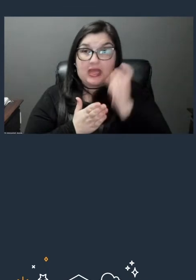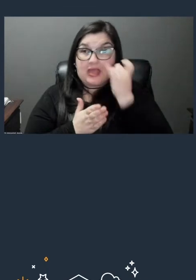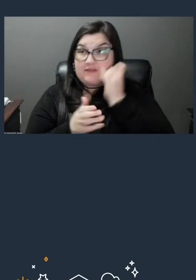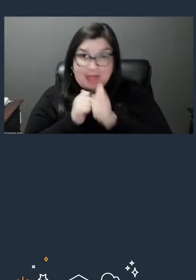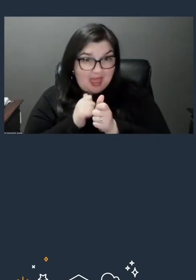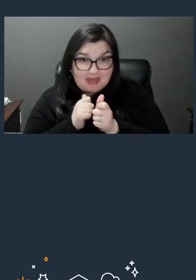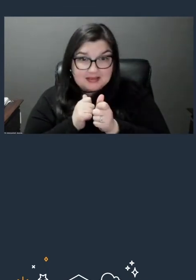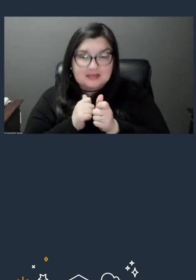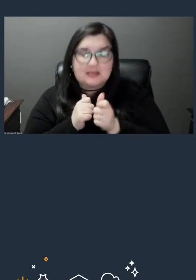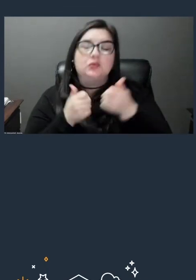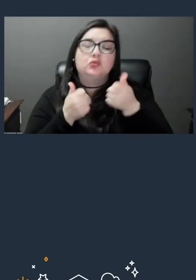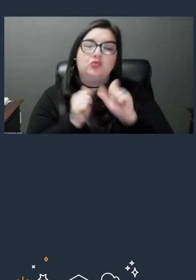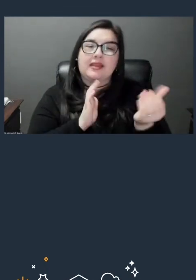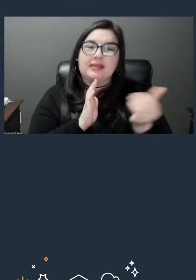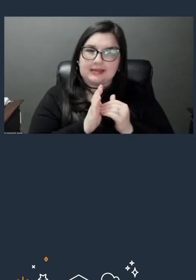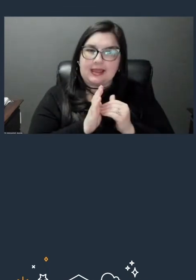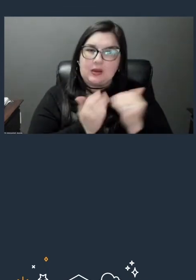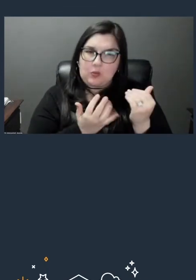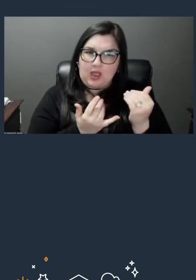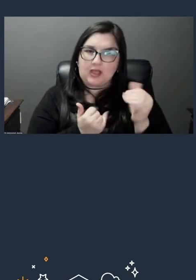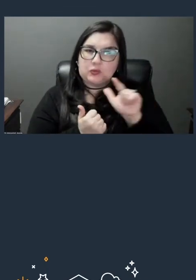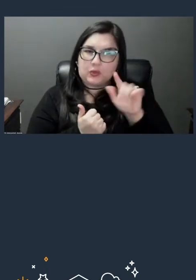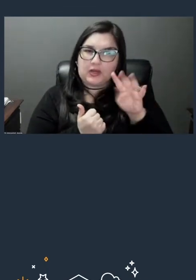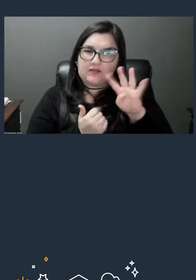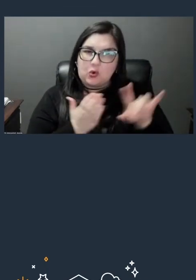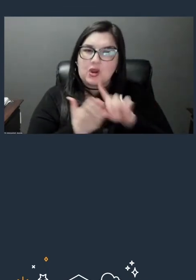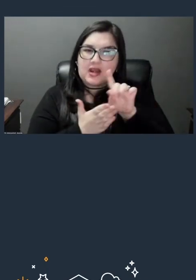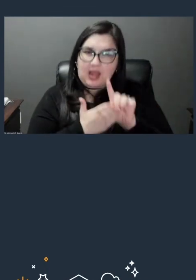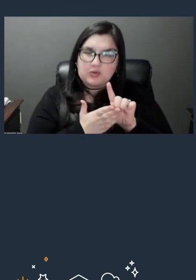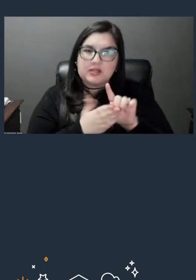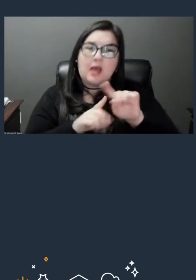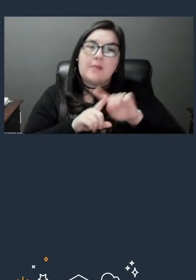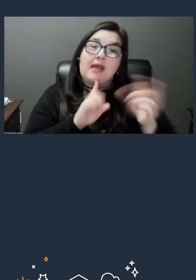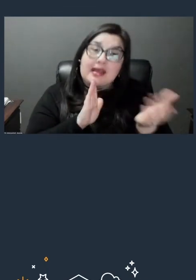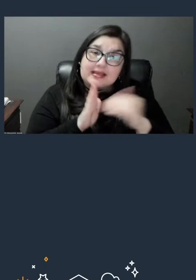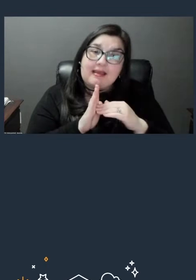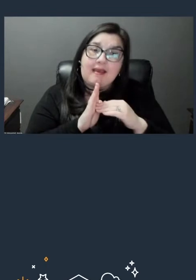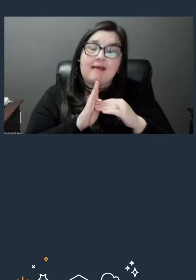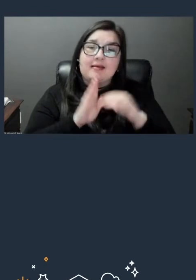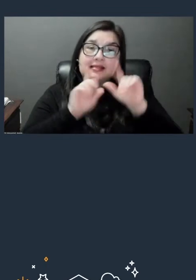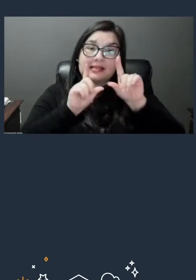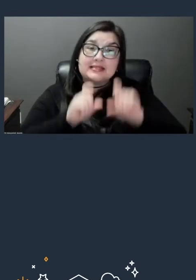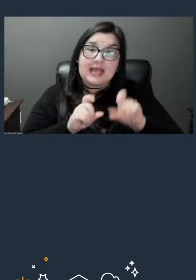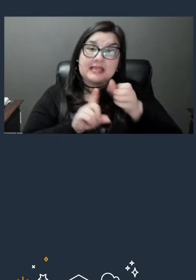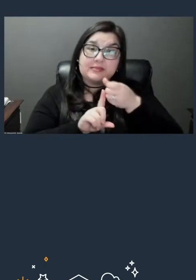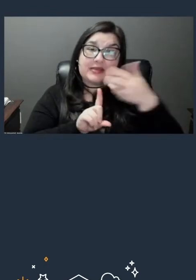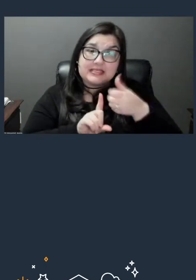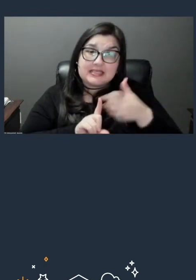and it should take care of it, but look into those assessment details to see where you want to just read up before you take the assessment next time.